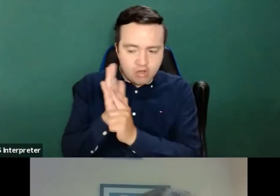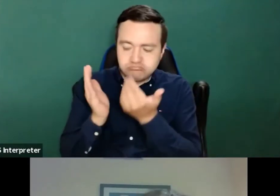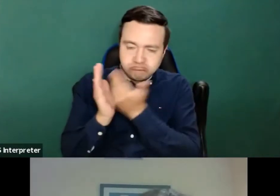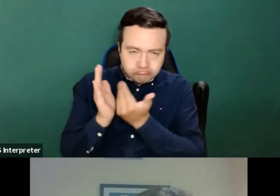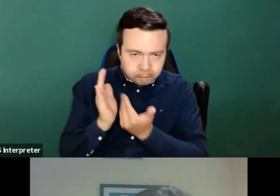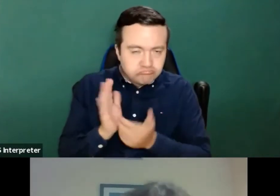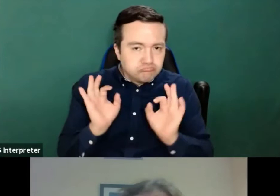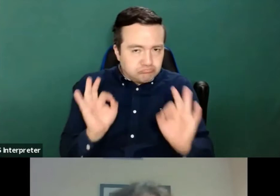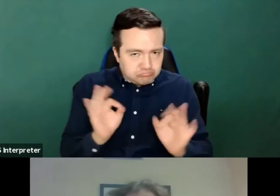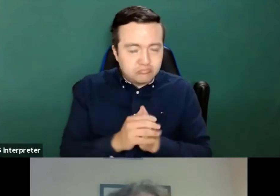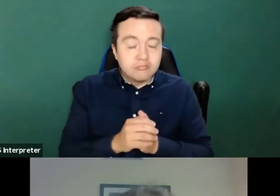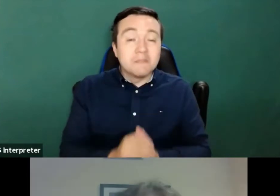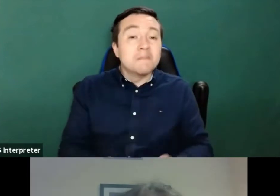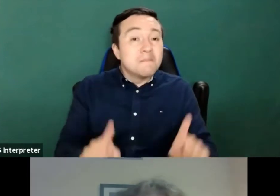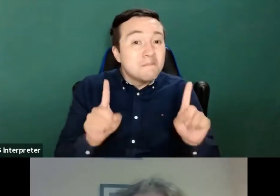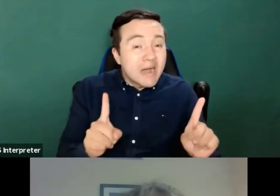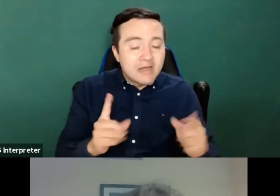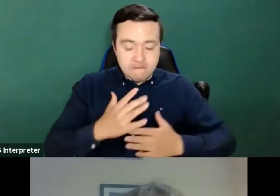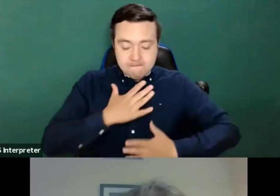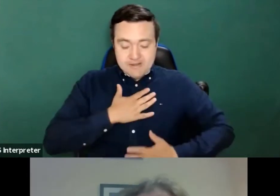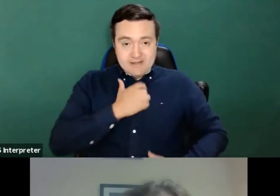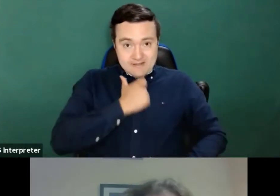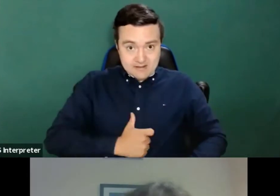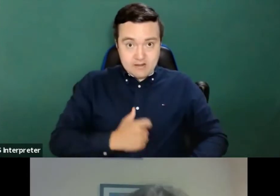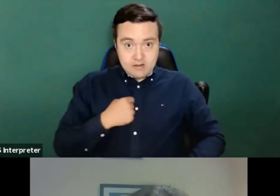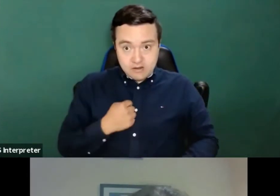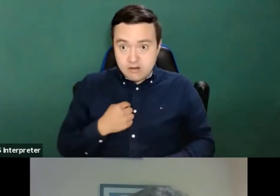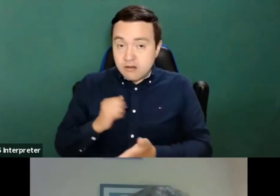However, at least from my point of view, as a user, it's not enough.